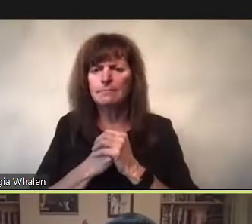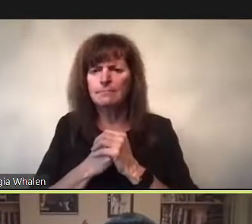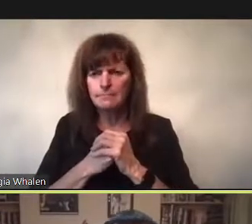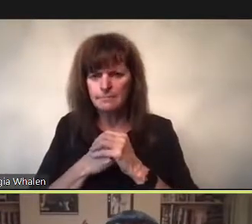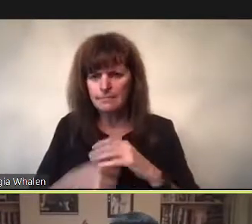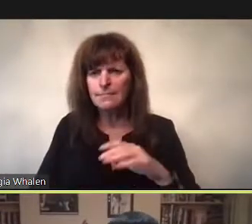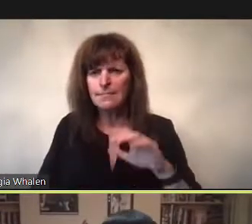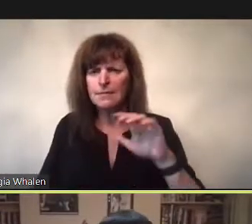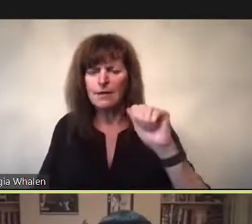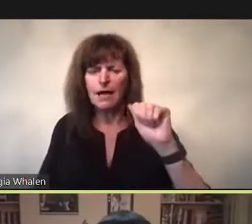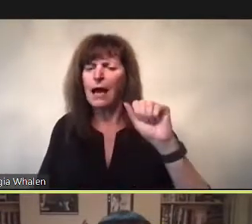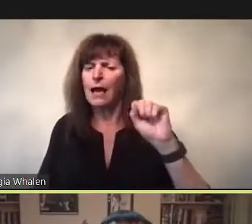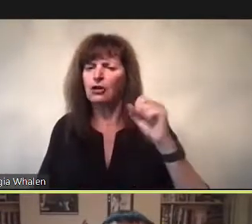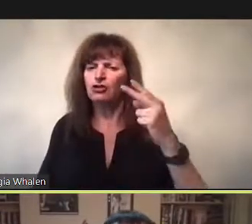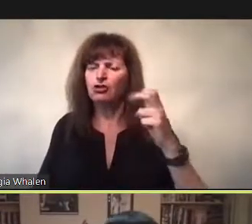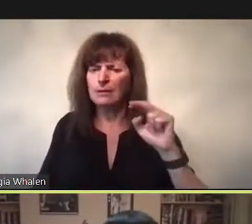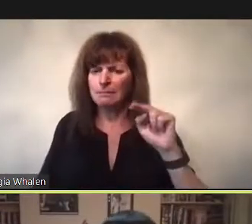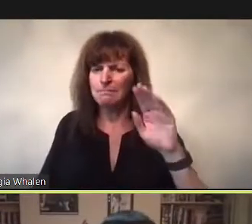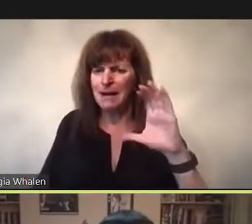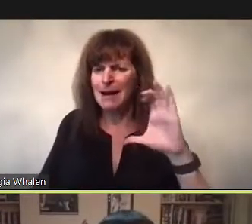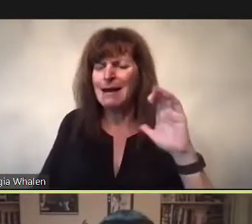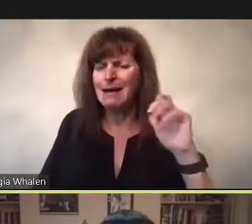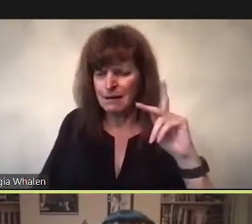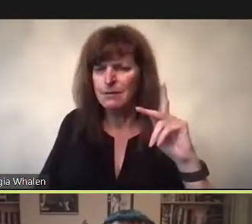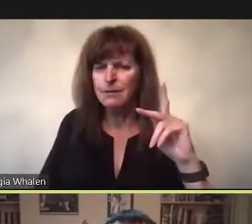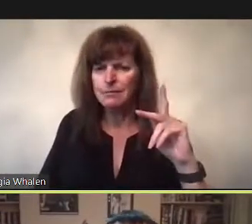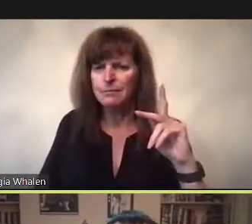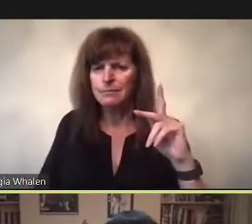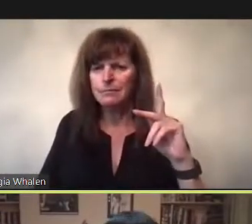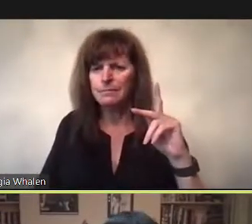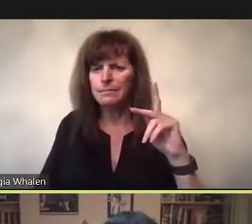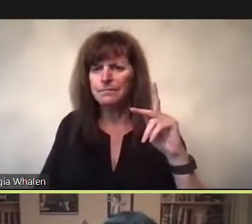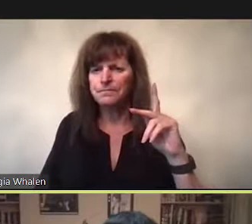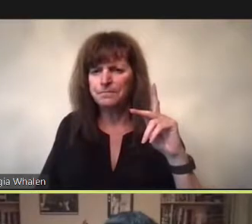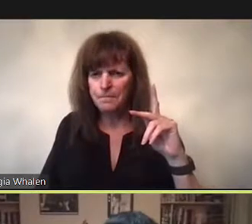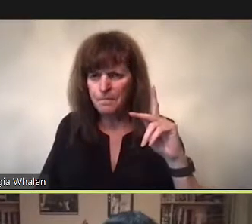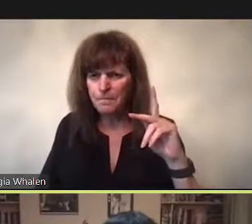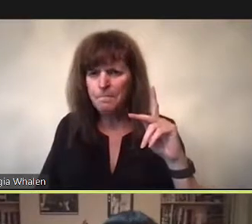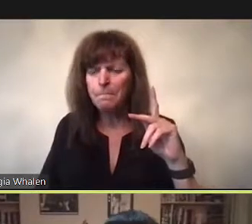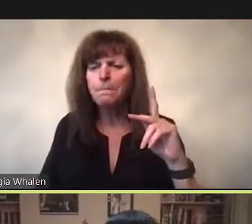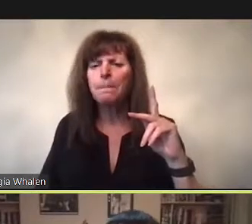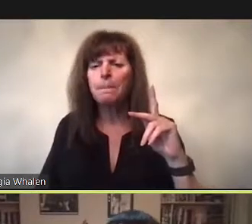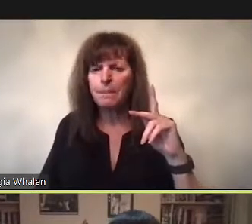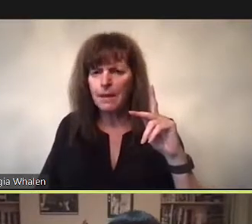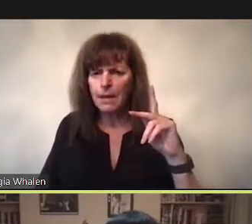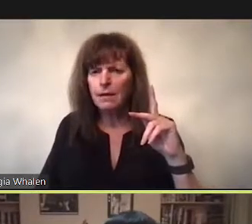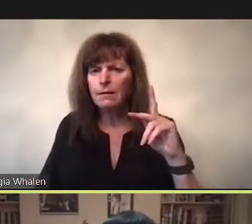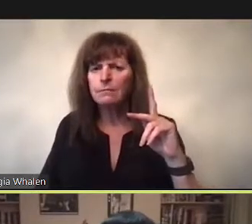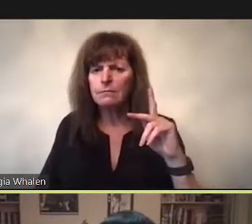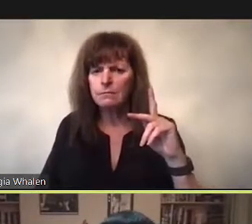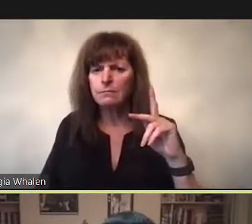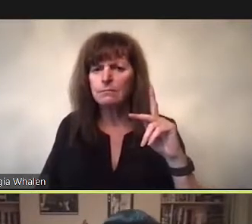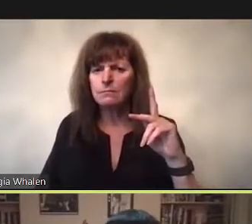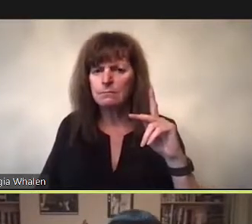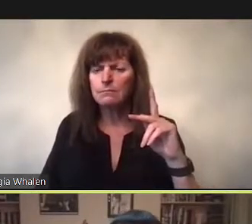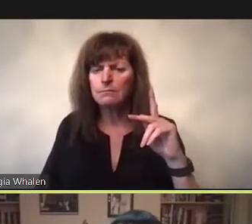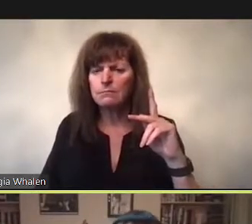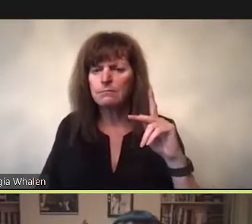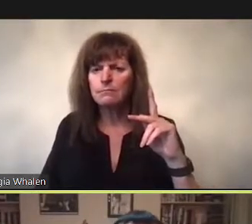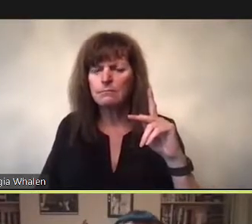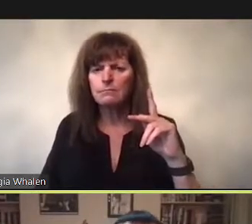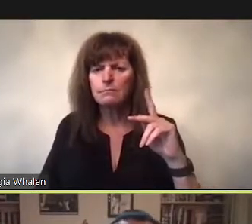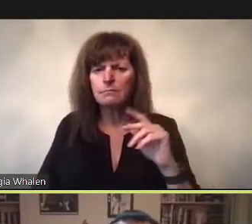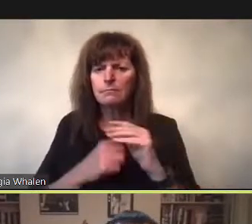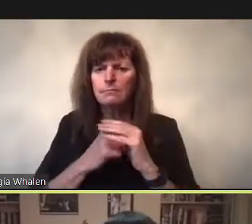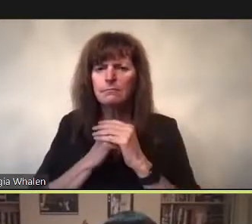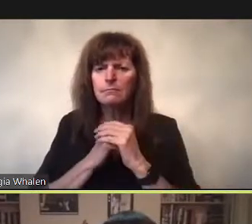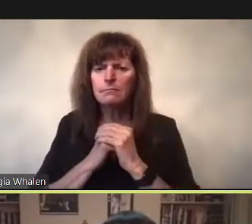for passion, like crime, is antithetical to the smooth operation of day to day existence.